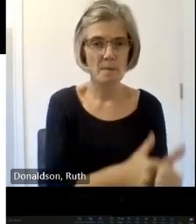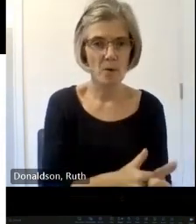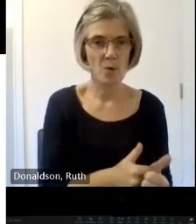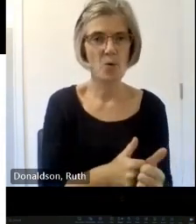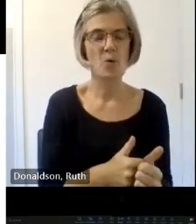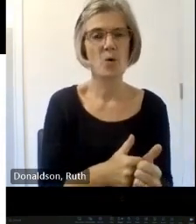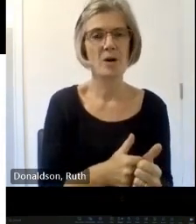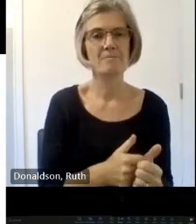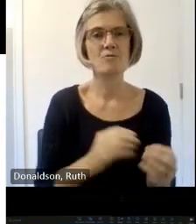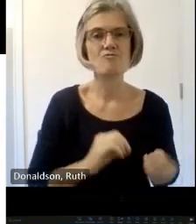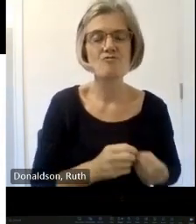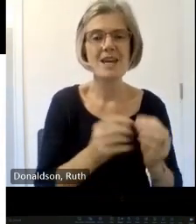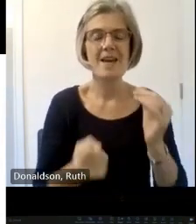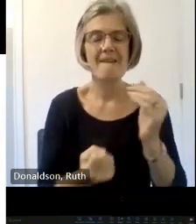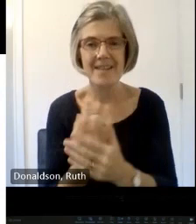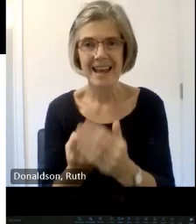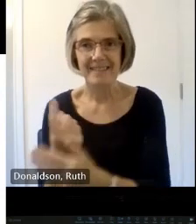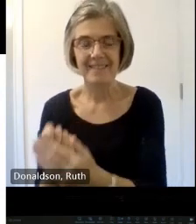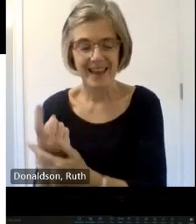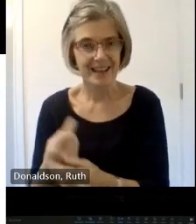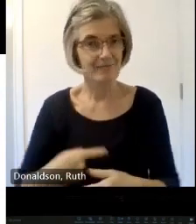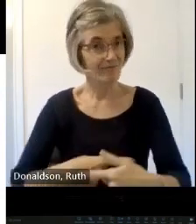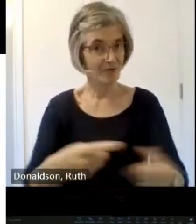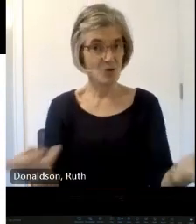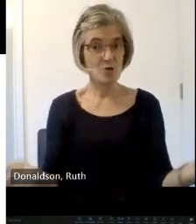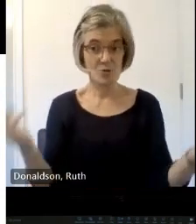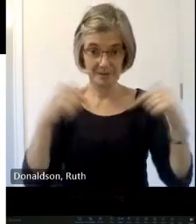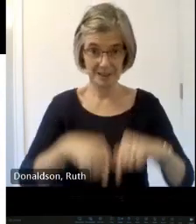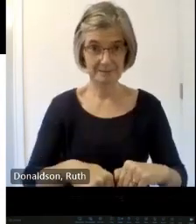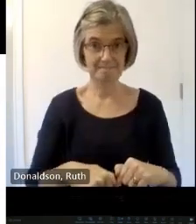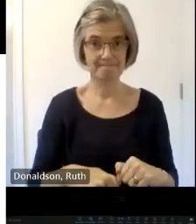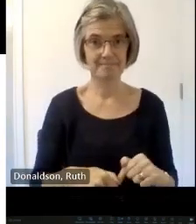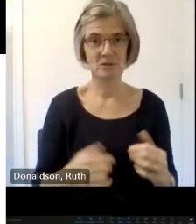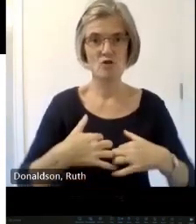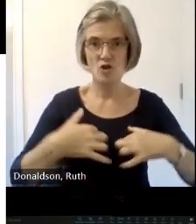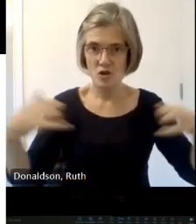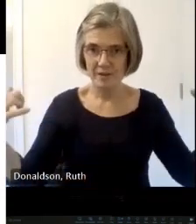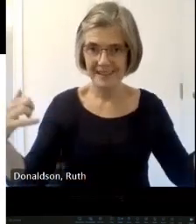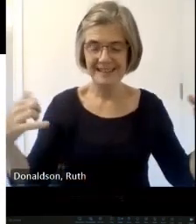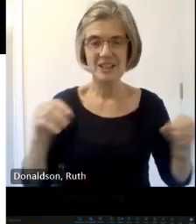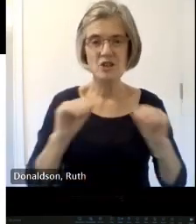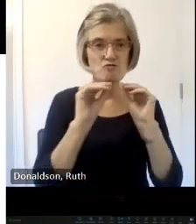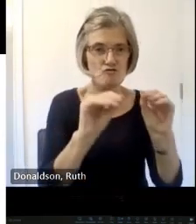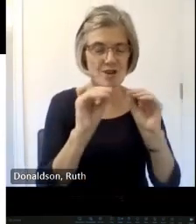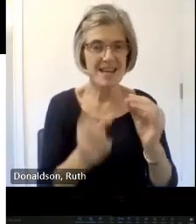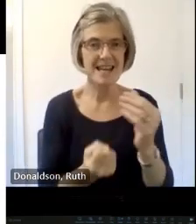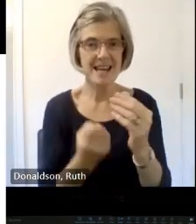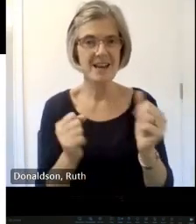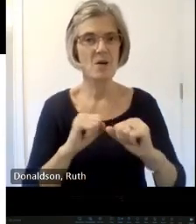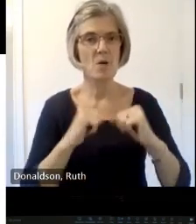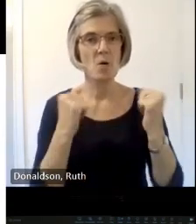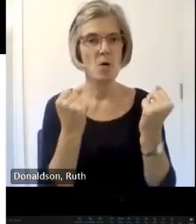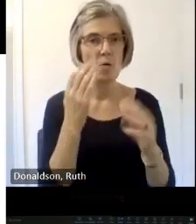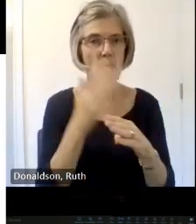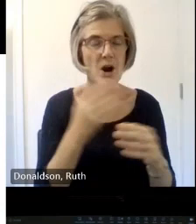event that you guys can all come to that includes conferences training workshops and O I think I'm